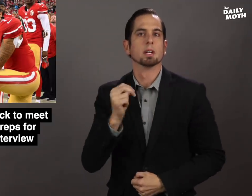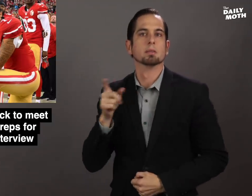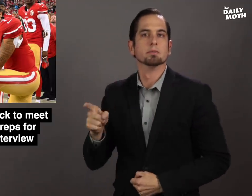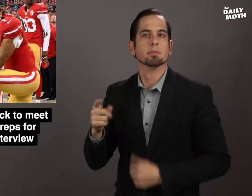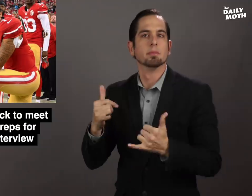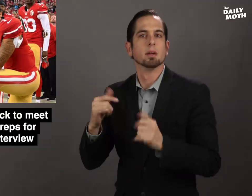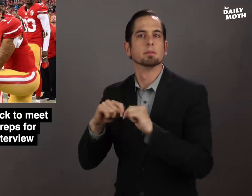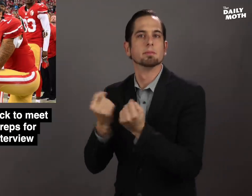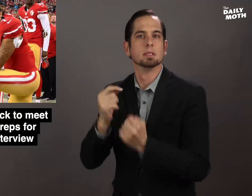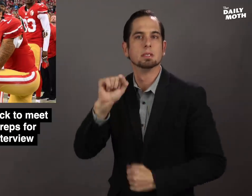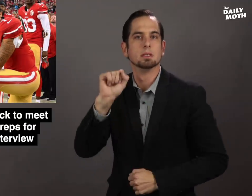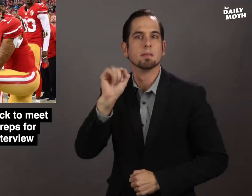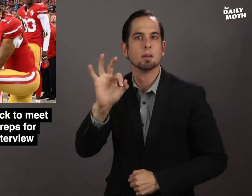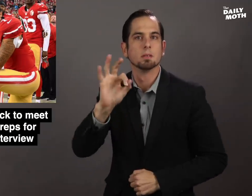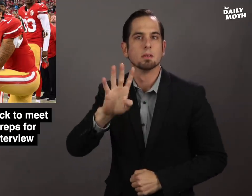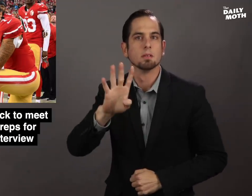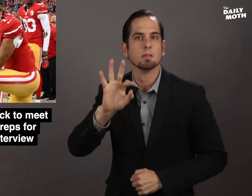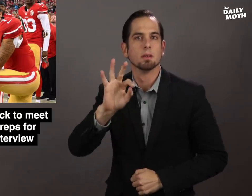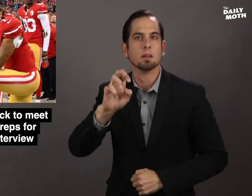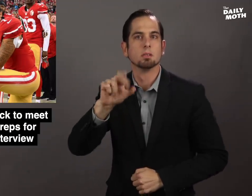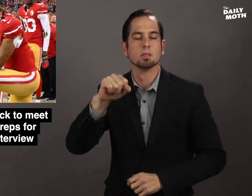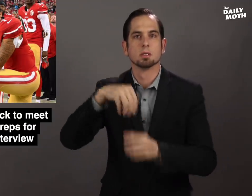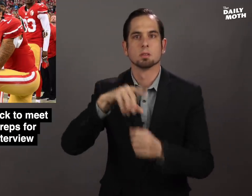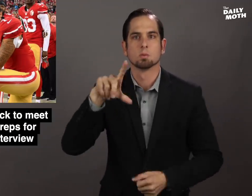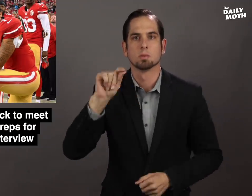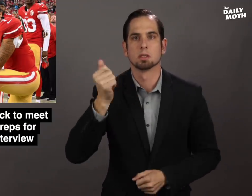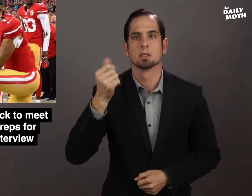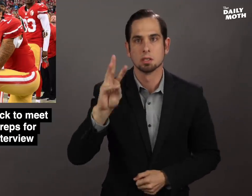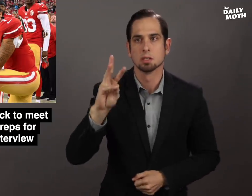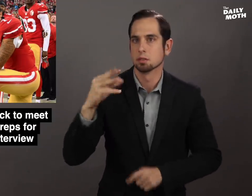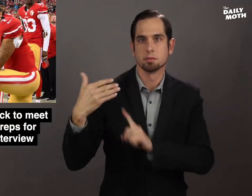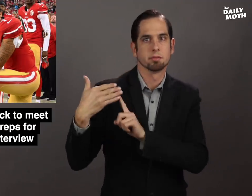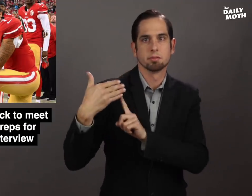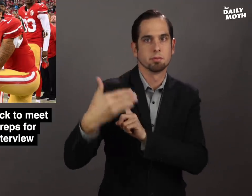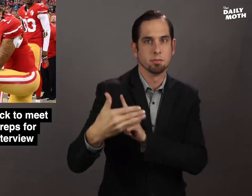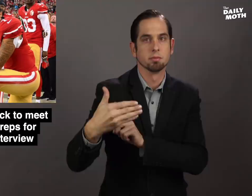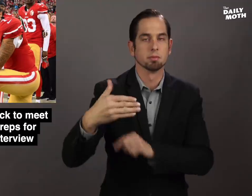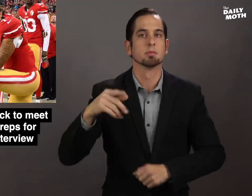when he was a member of the San Francisco 49ers in 2016.